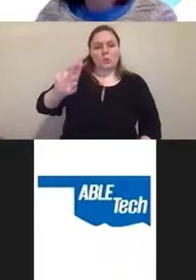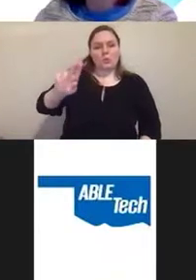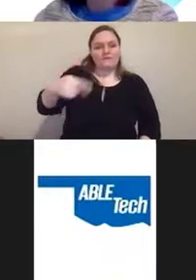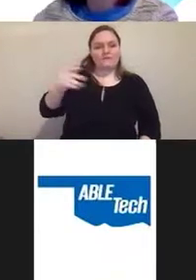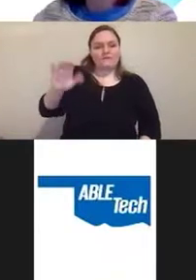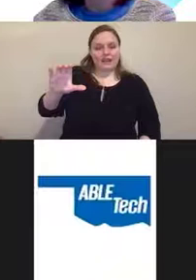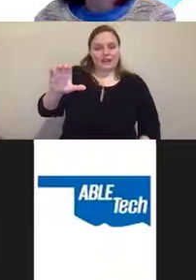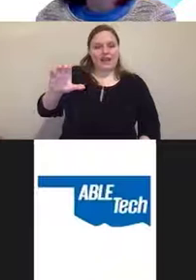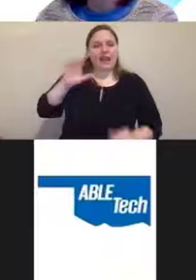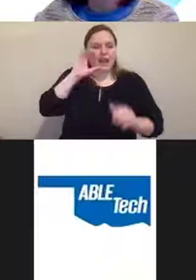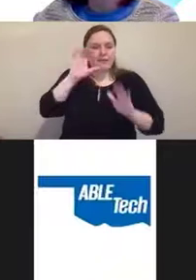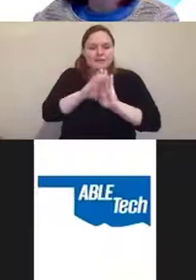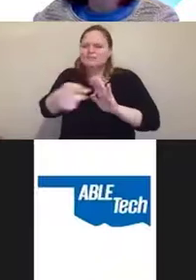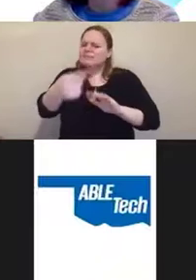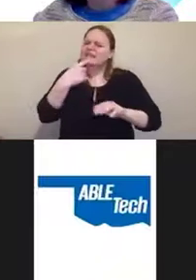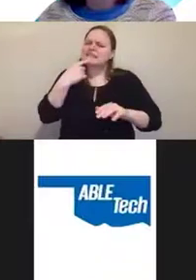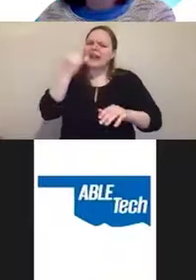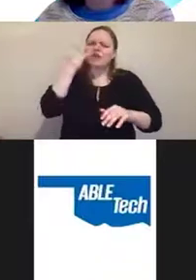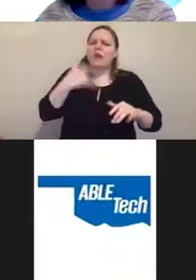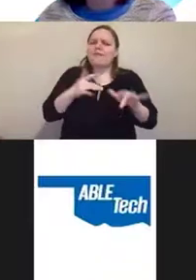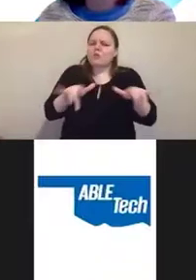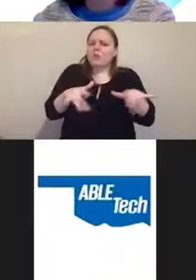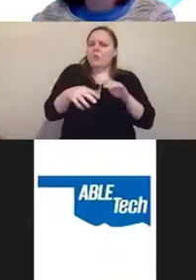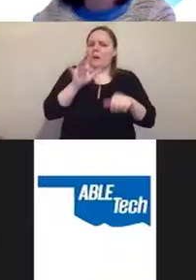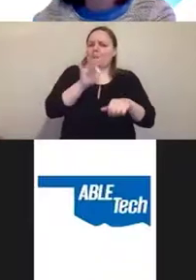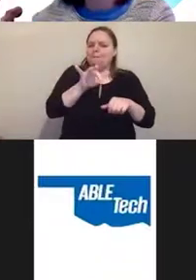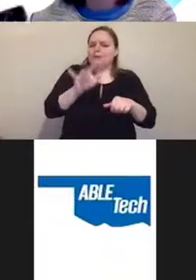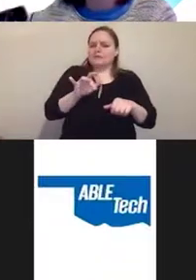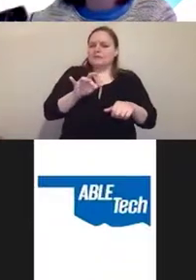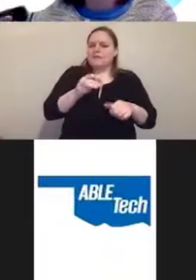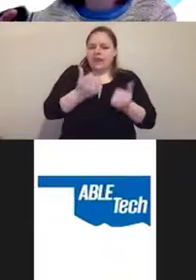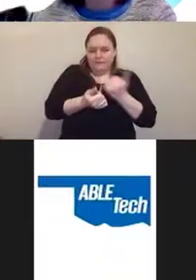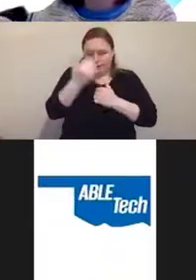And everybody knows that the record button on most devices is